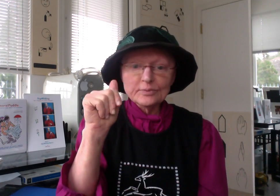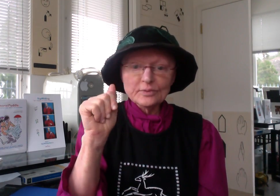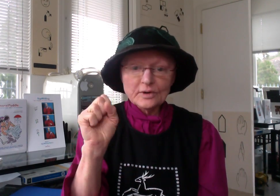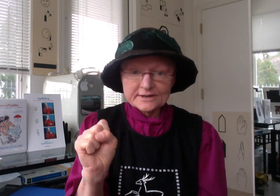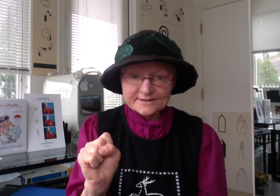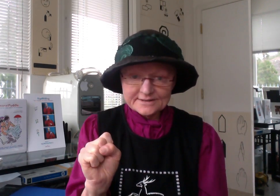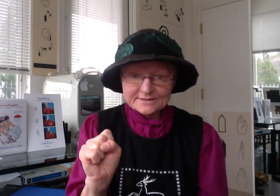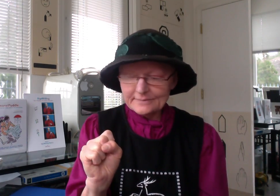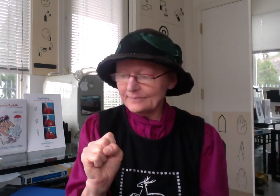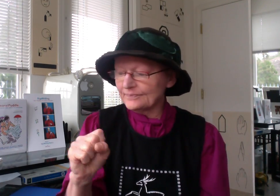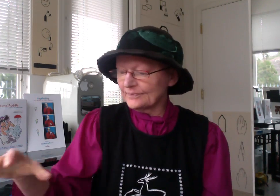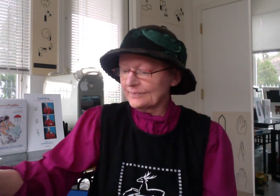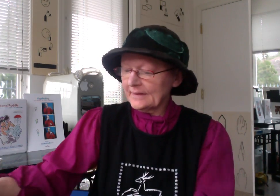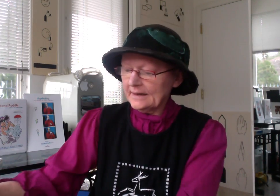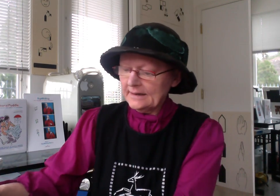LIBRAS